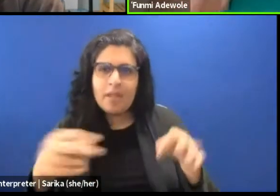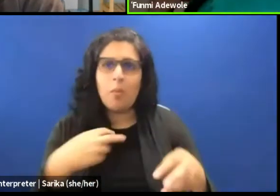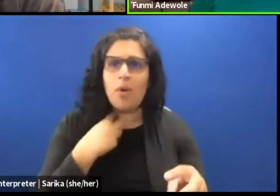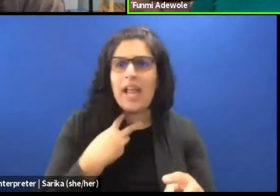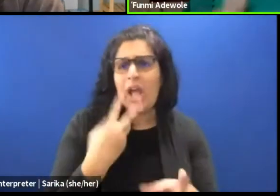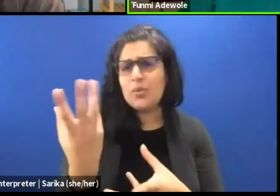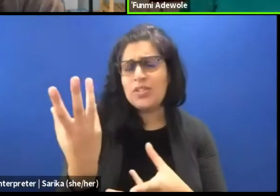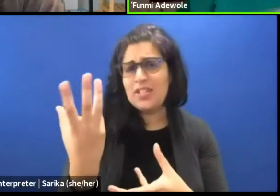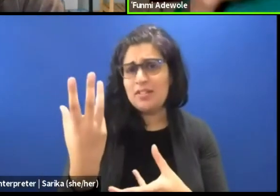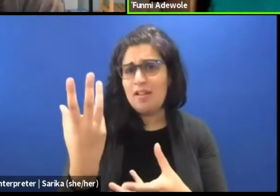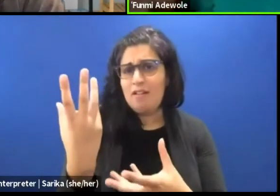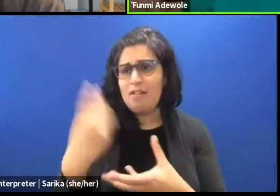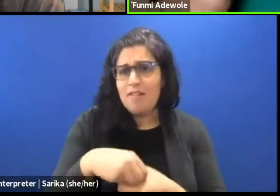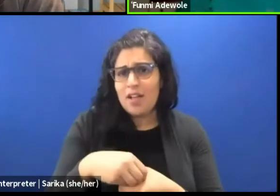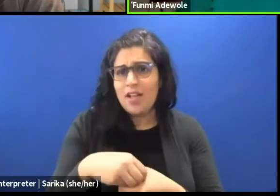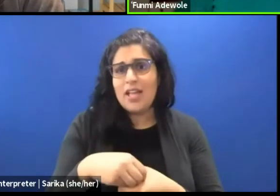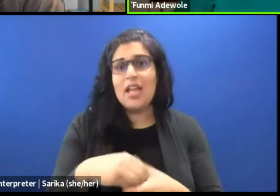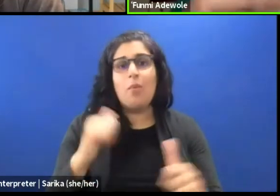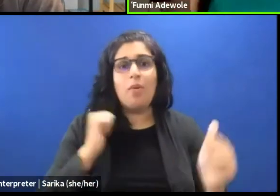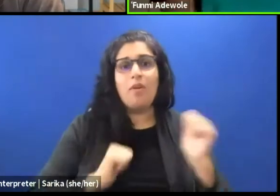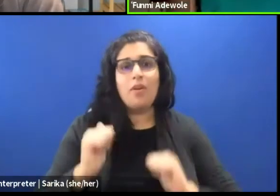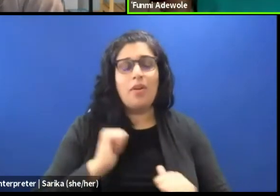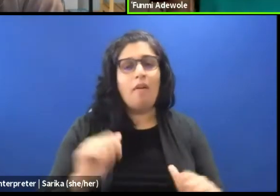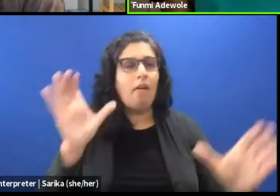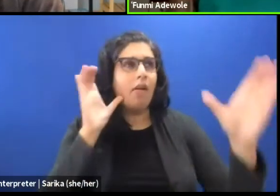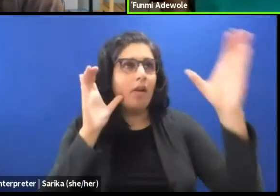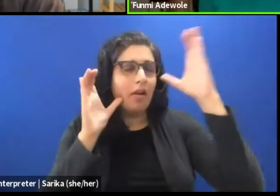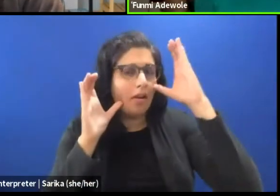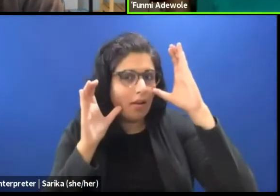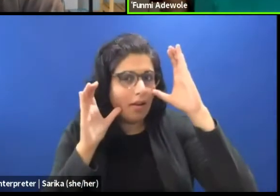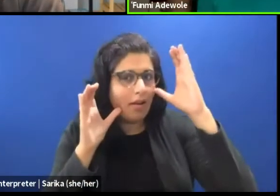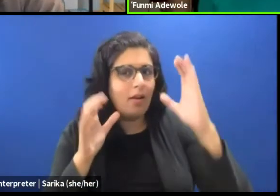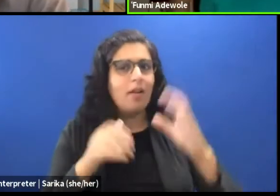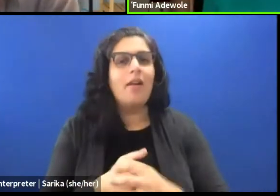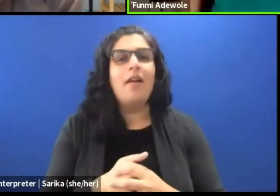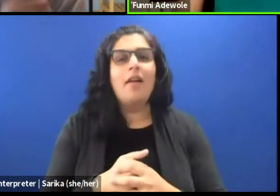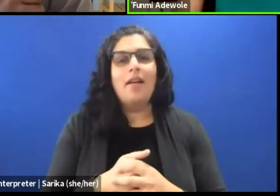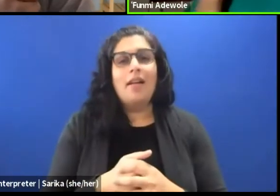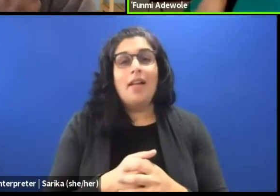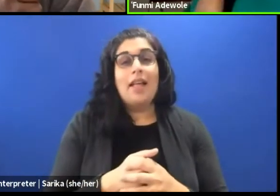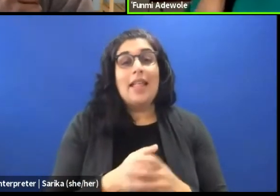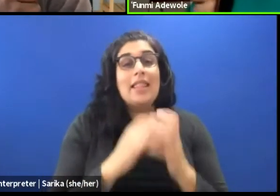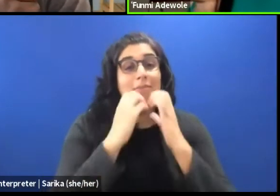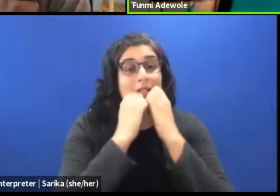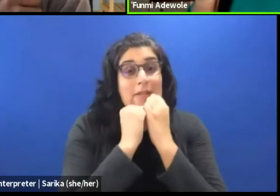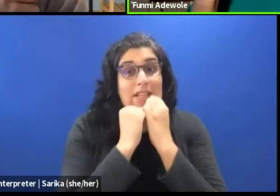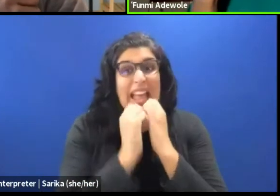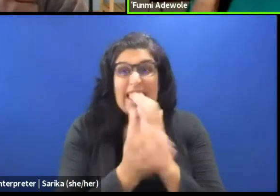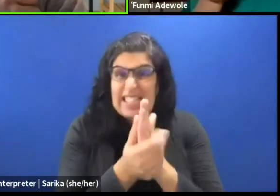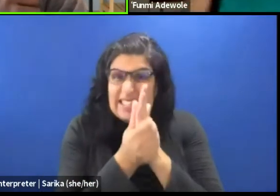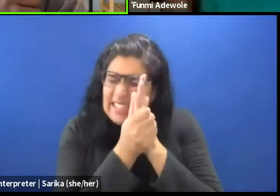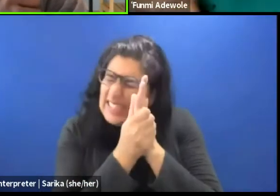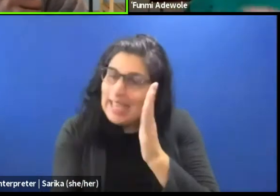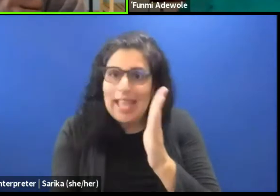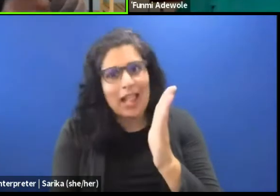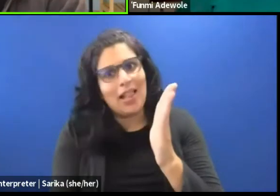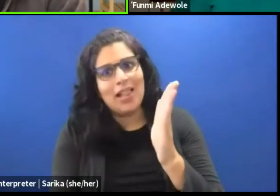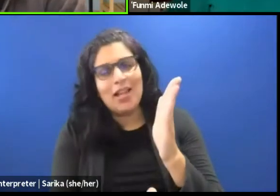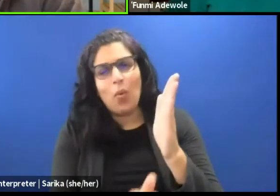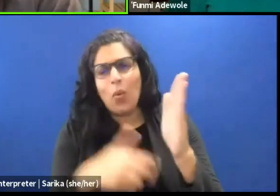then listening, I think it becomes a very strong value and skill, because some other people could have.